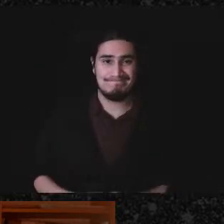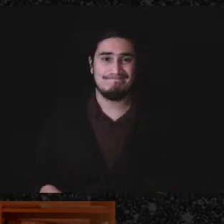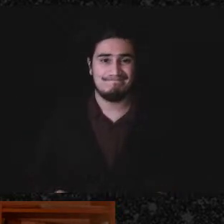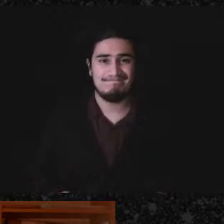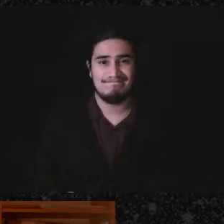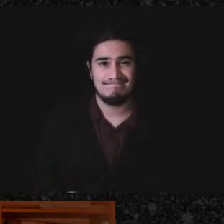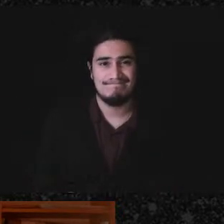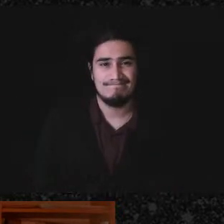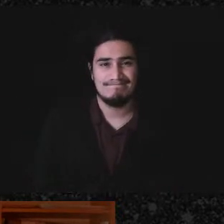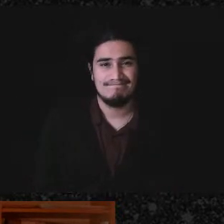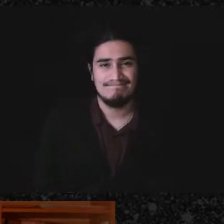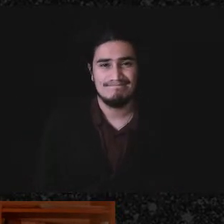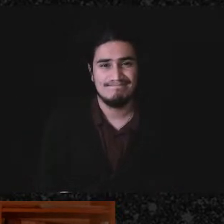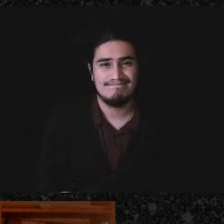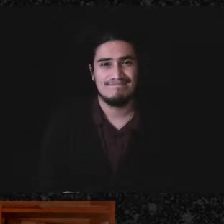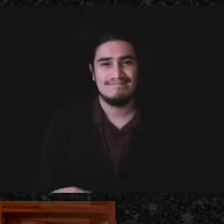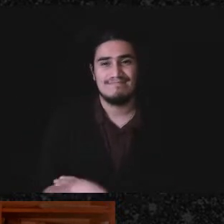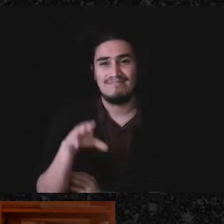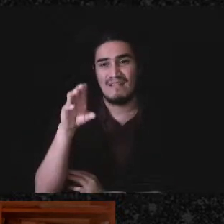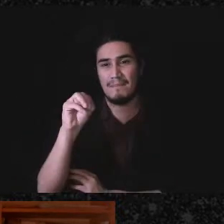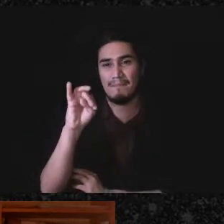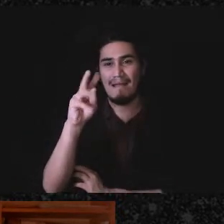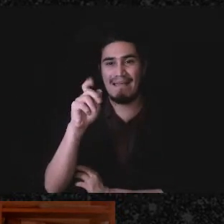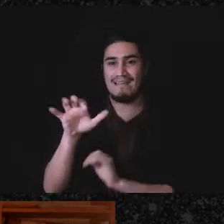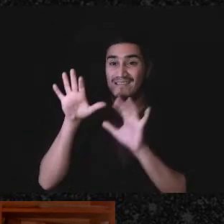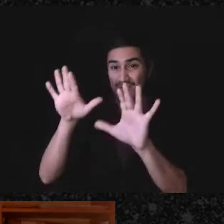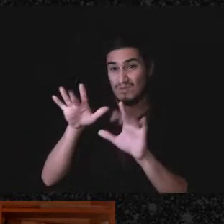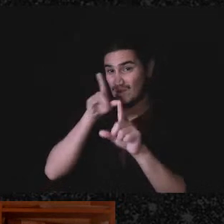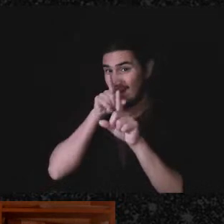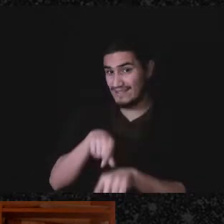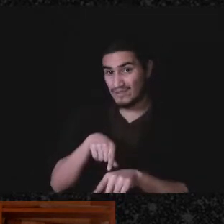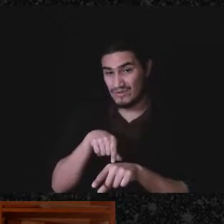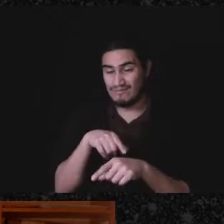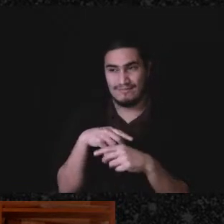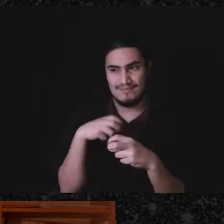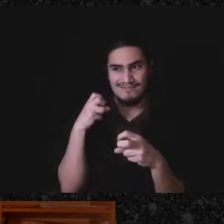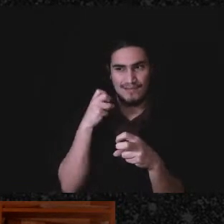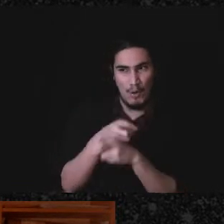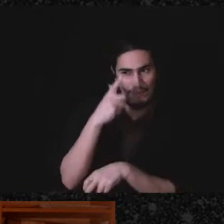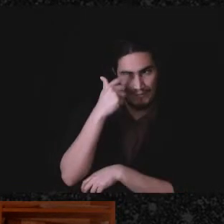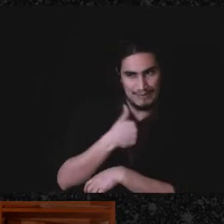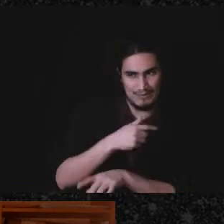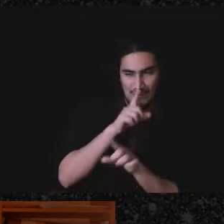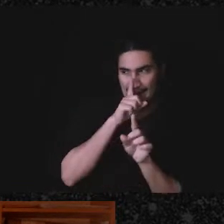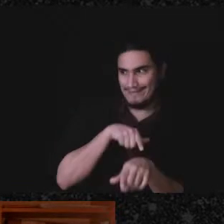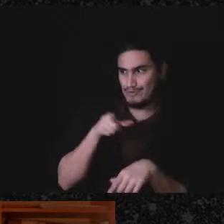That was a great answer like hard - a hard act to follow as do not finish. So